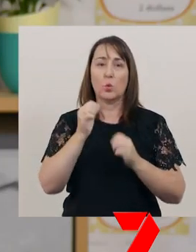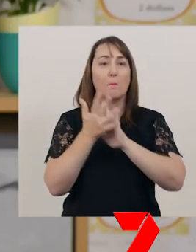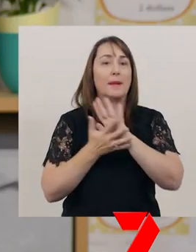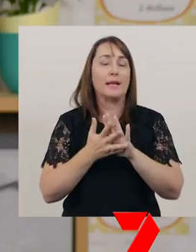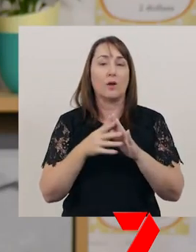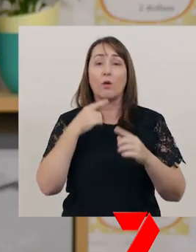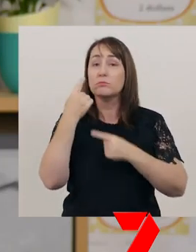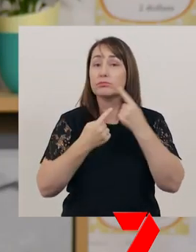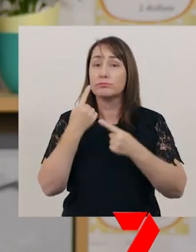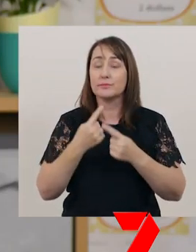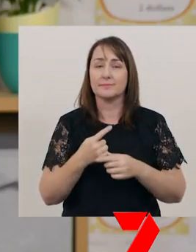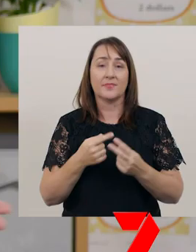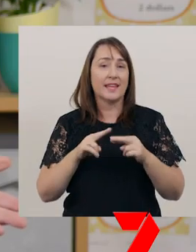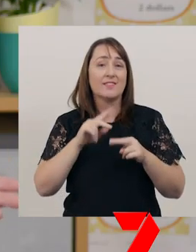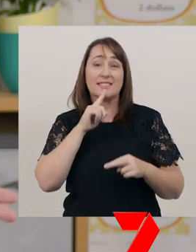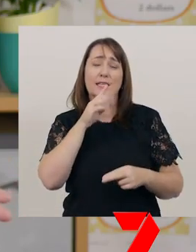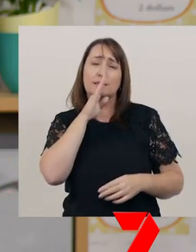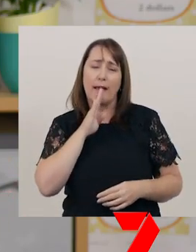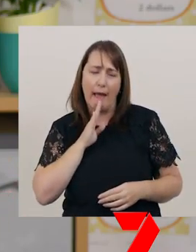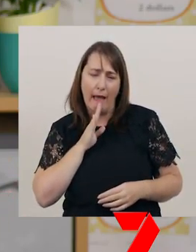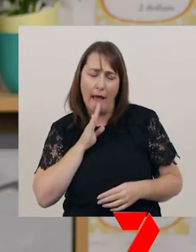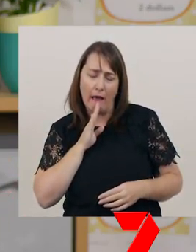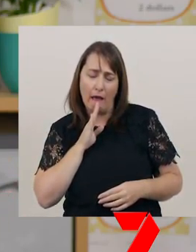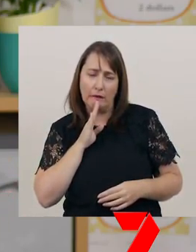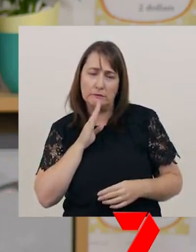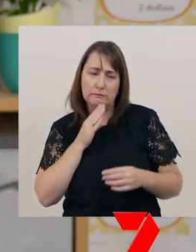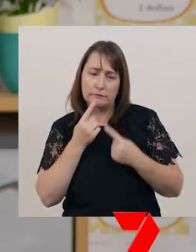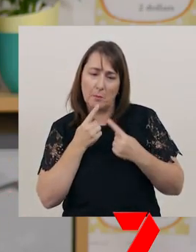If you say something sad, but your facial expressions, your gestures,